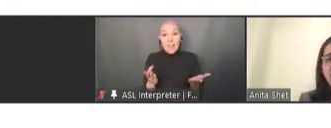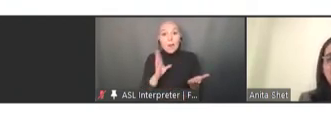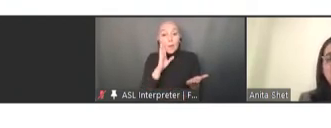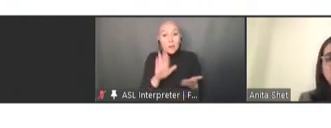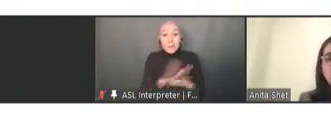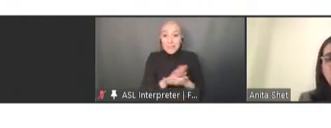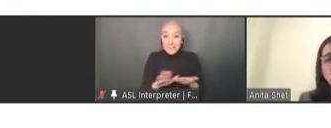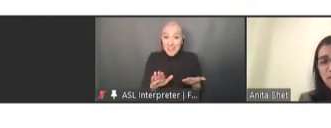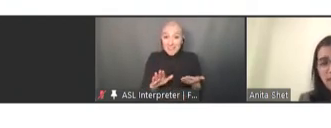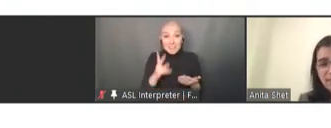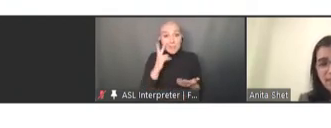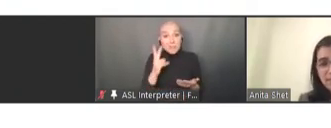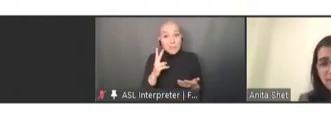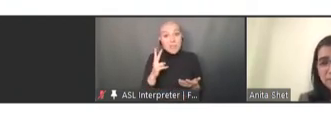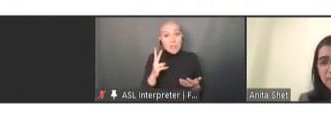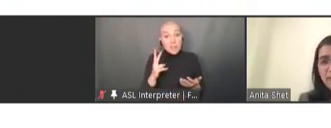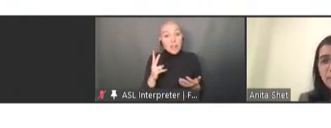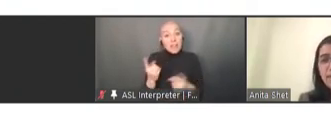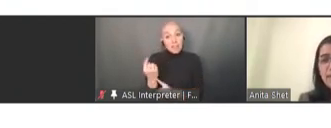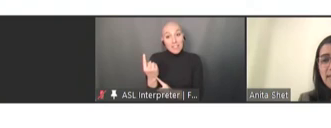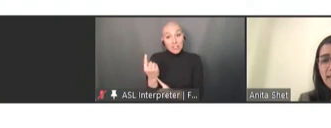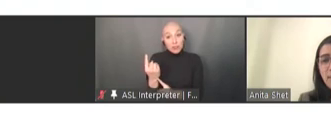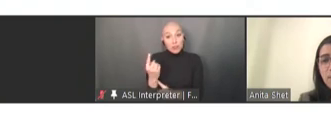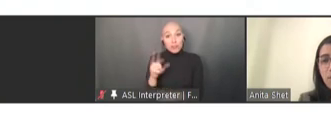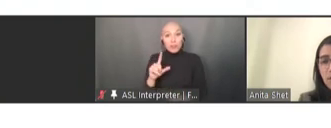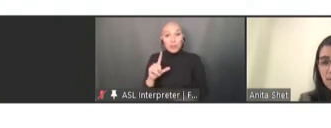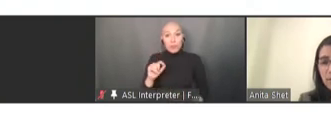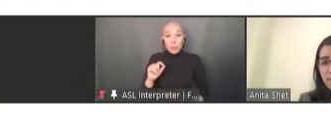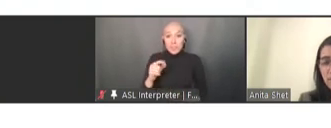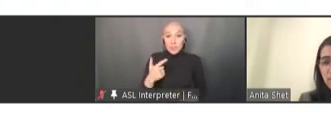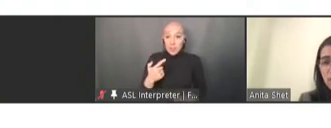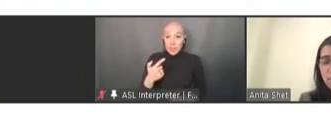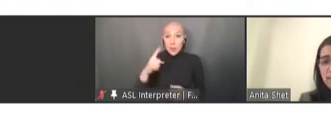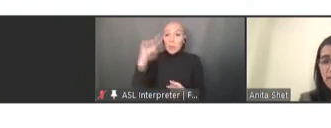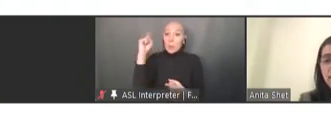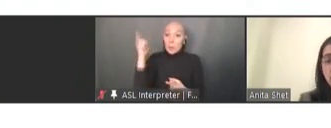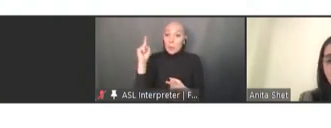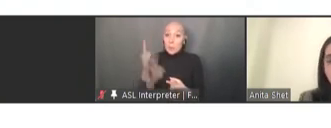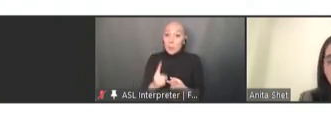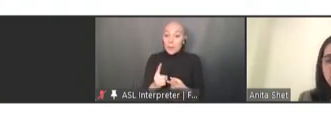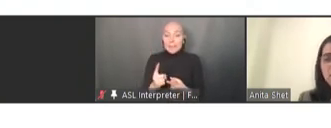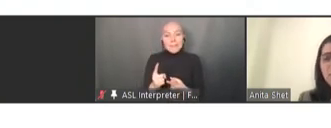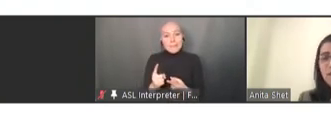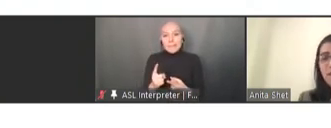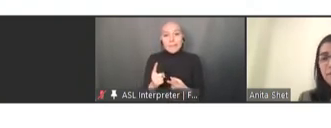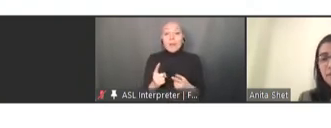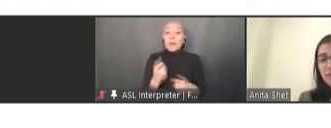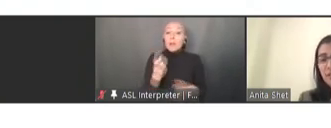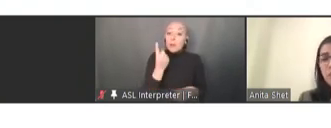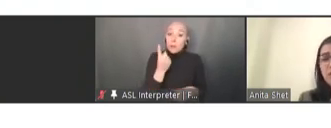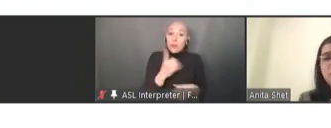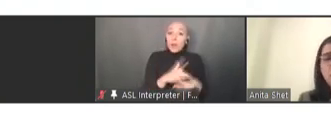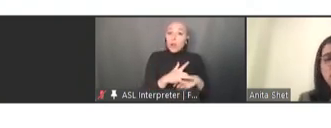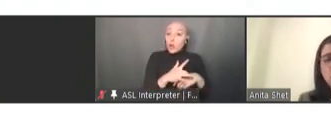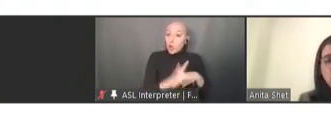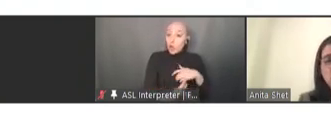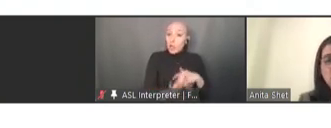through all of last year, but instead there was a bit of a drop in the first quarter of 2021,